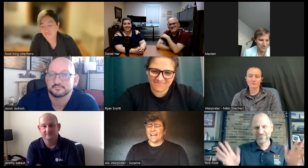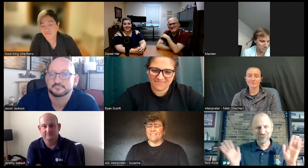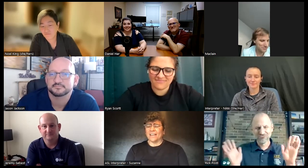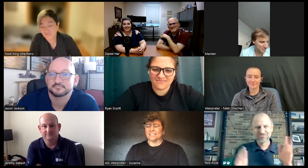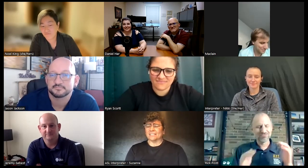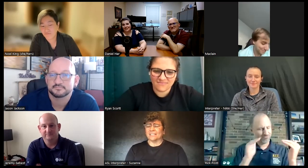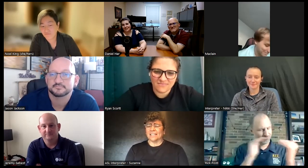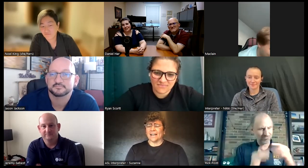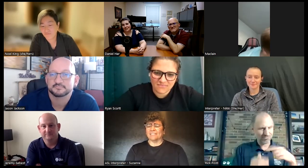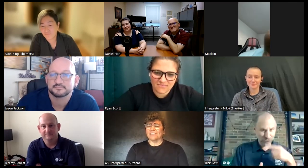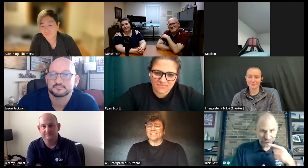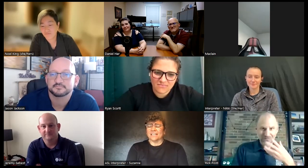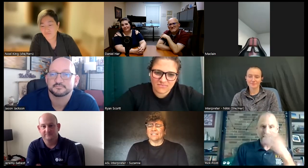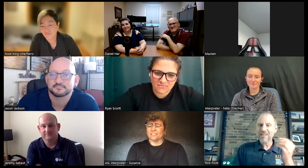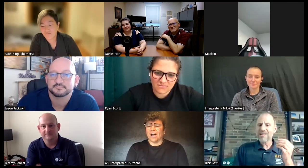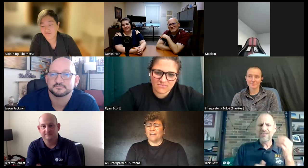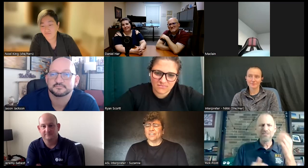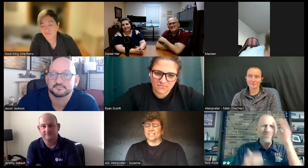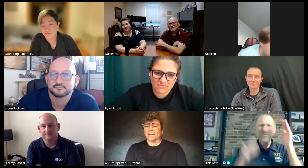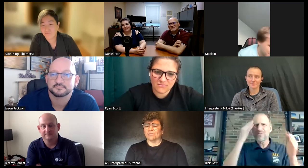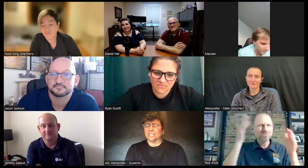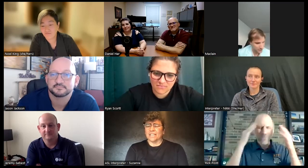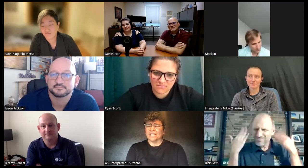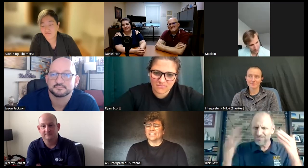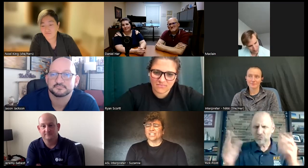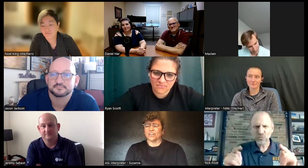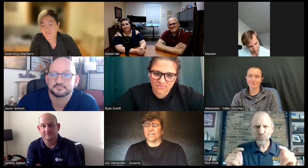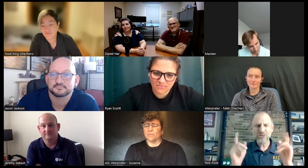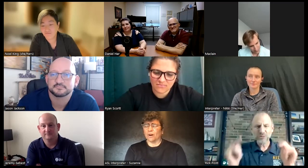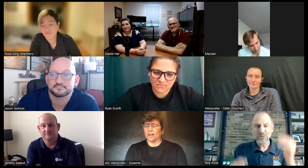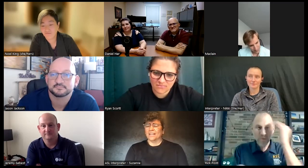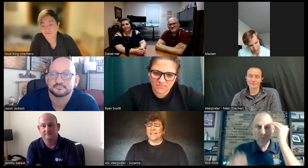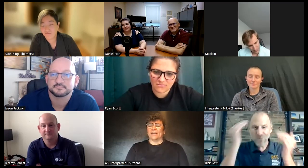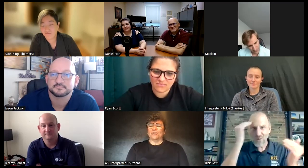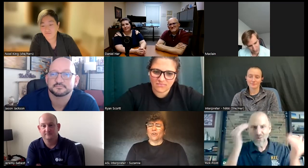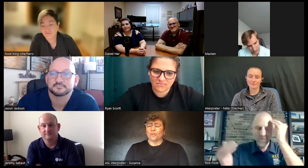have that lack of in of confidence I wasn't insecure anymore if you don't